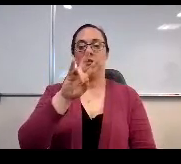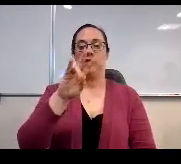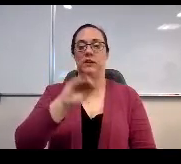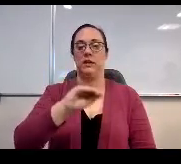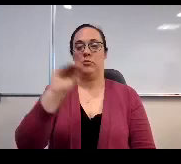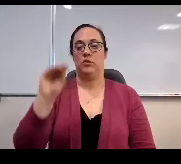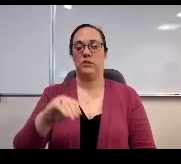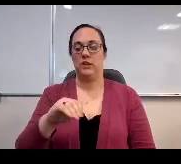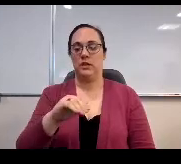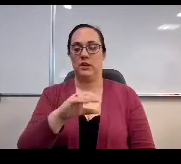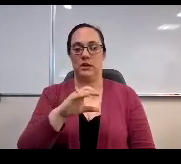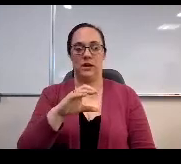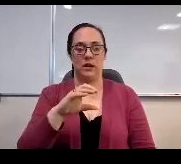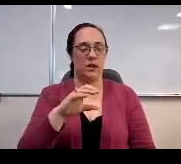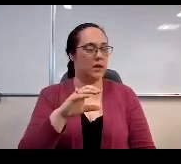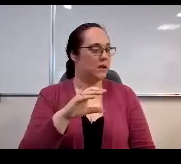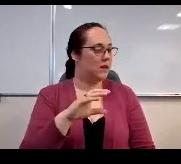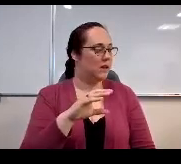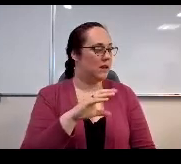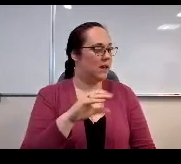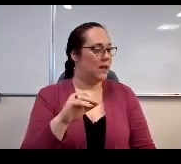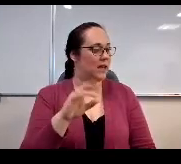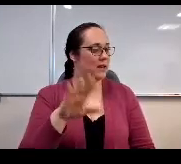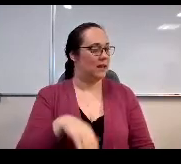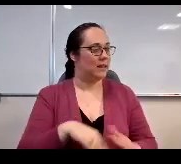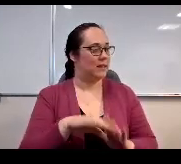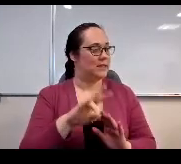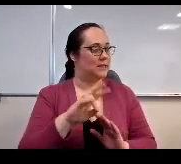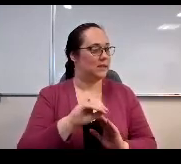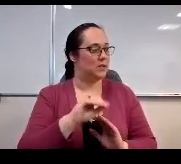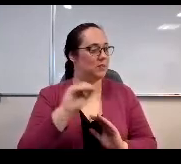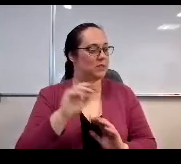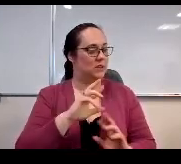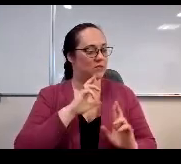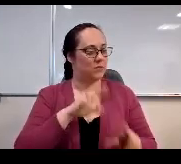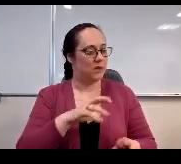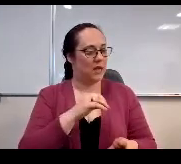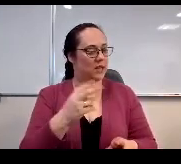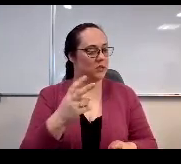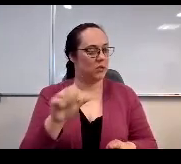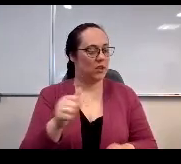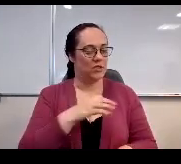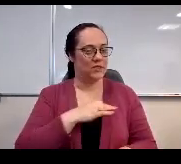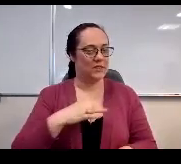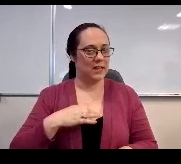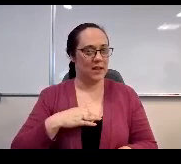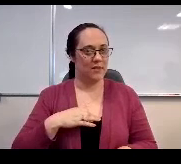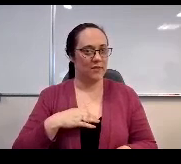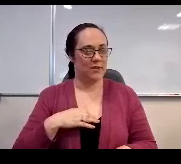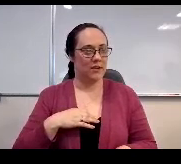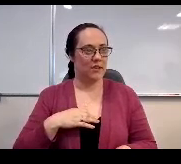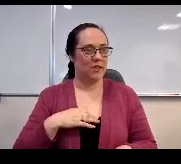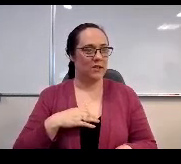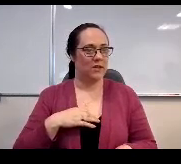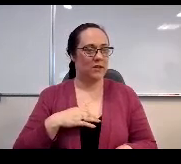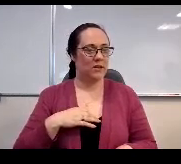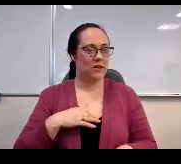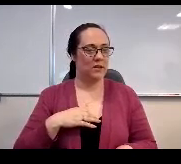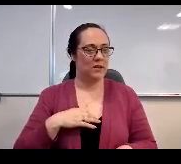70% of respondents in one of the two other categories staff are apparent. Will report the students consistently